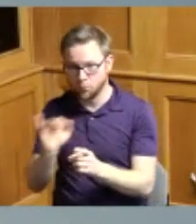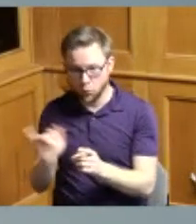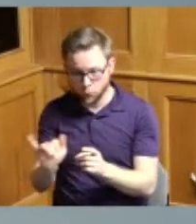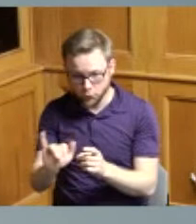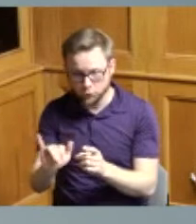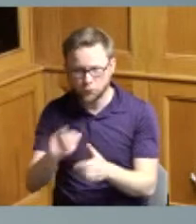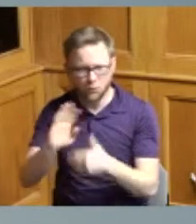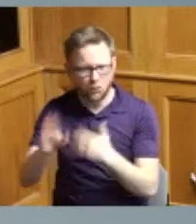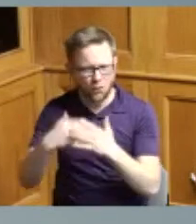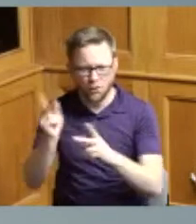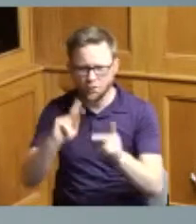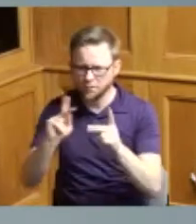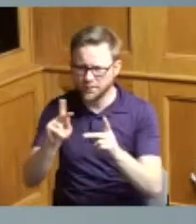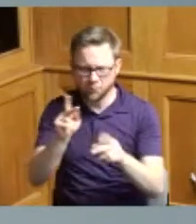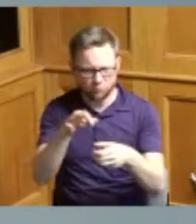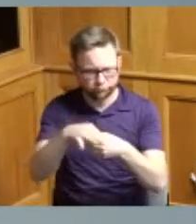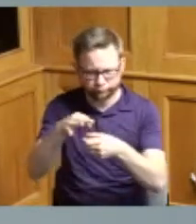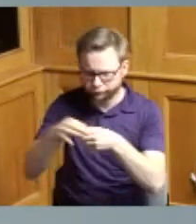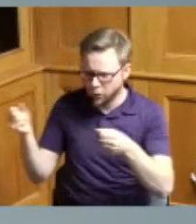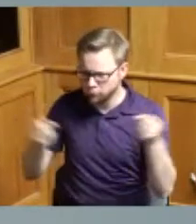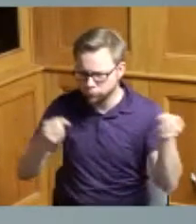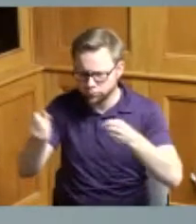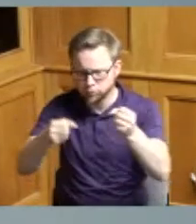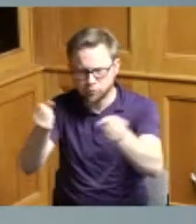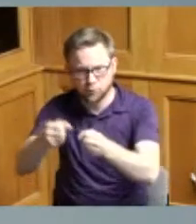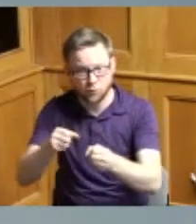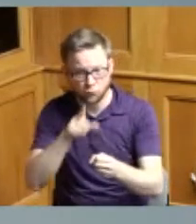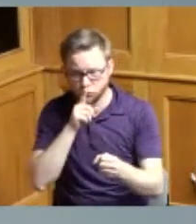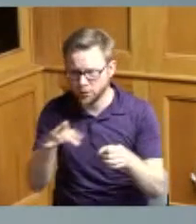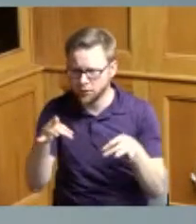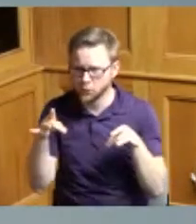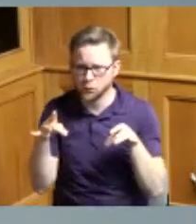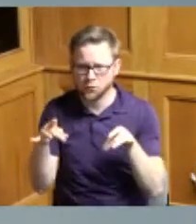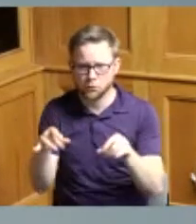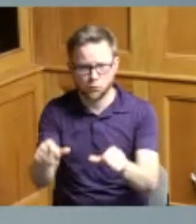for how seamless things work it's the first time in in at least the history that I've been